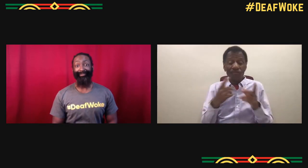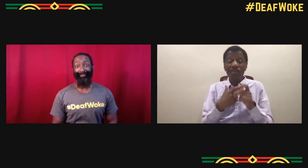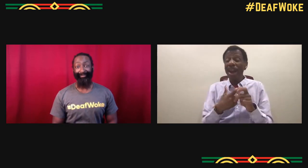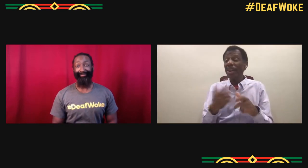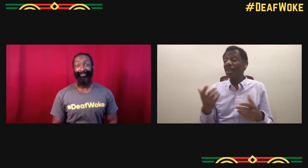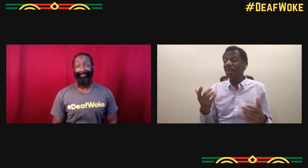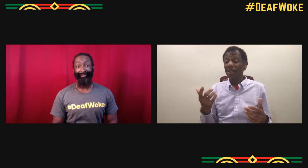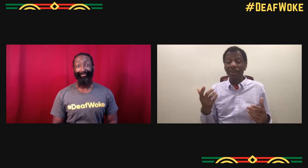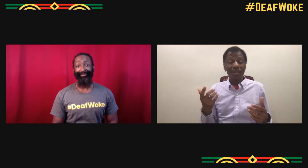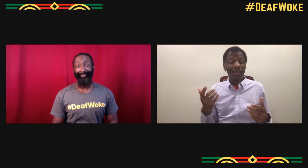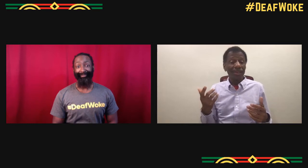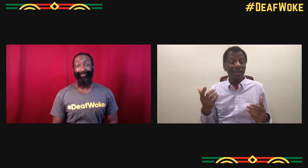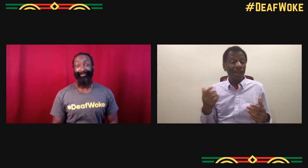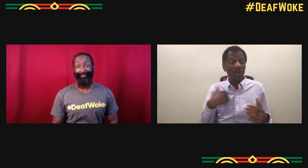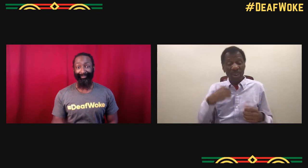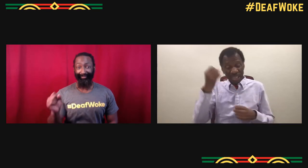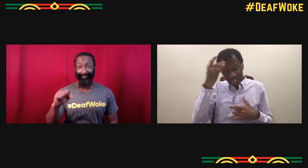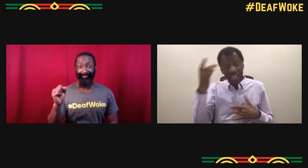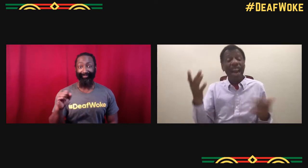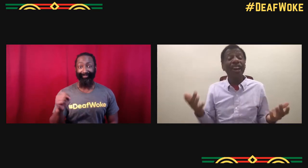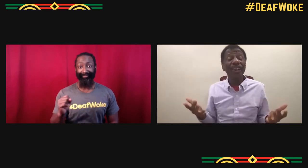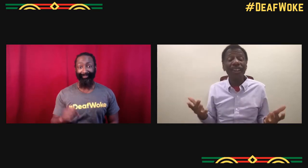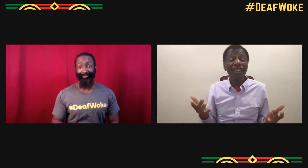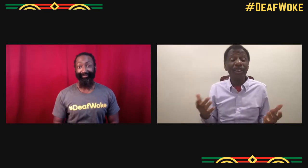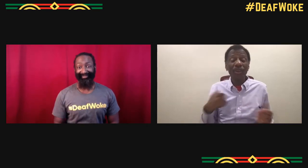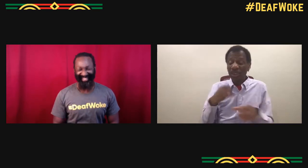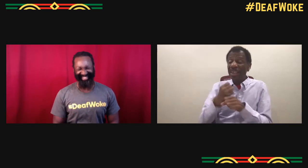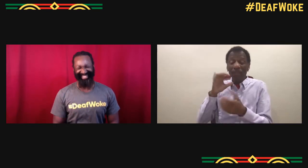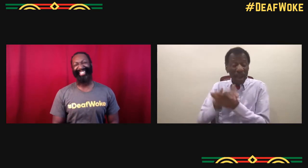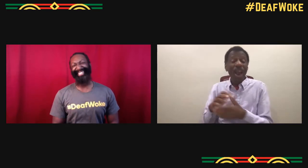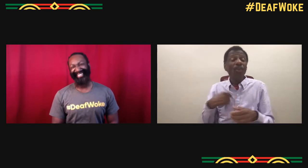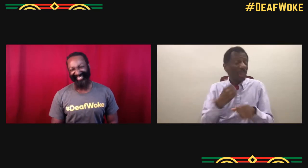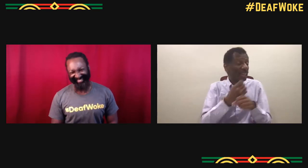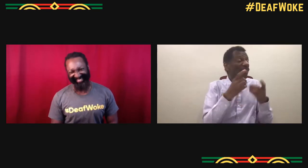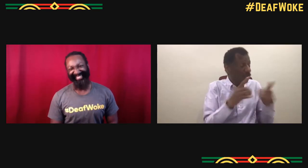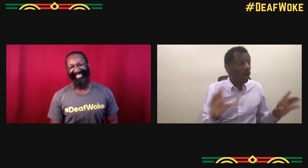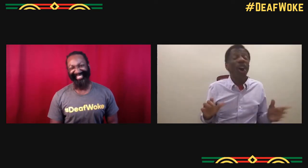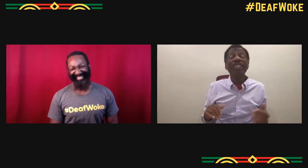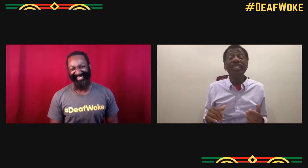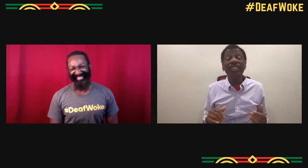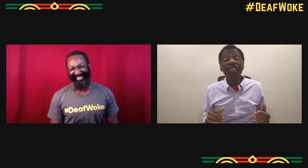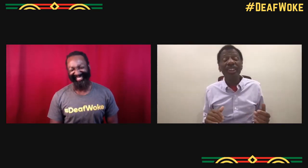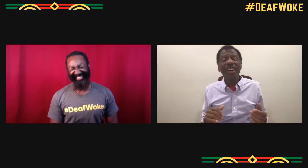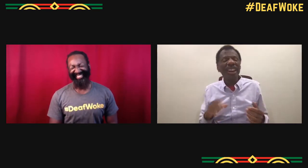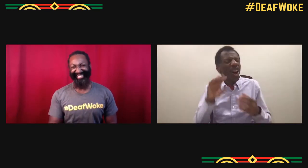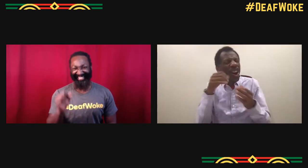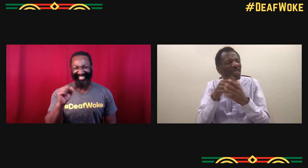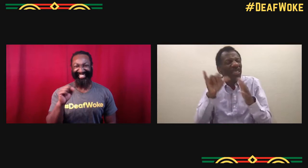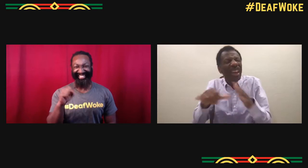We eat the same, we run the same. We get sick, we get married, we get divorced.